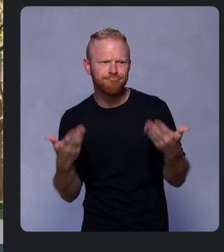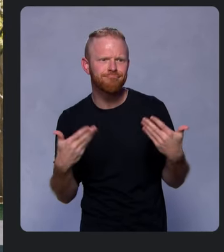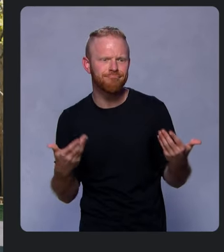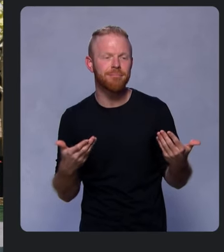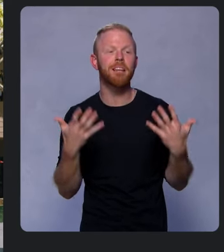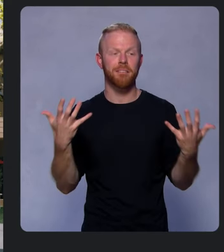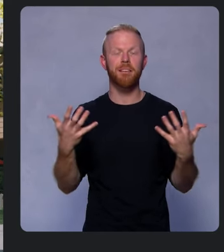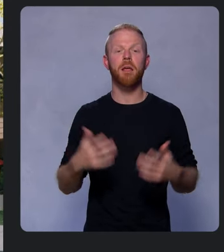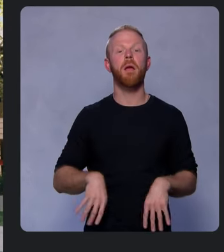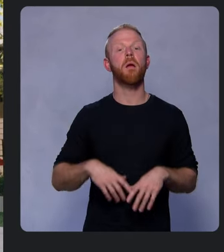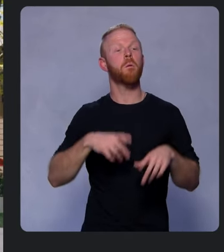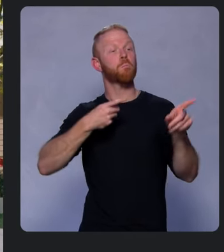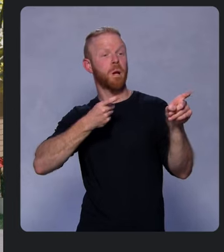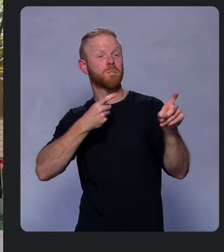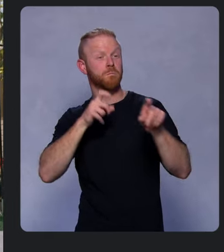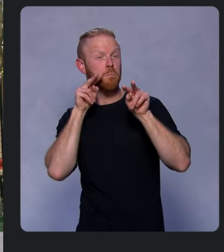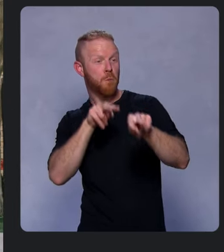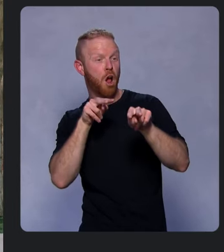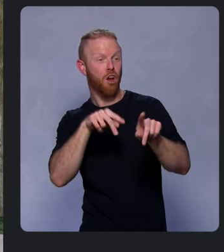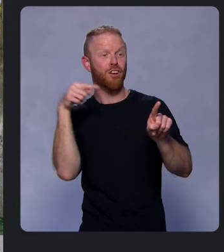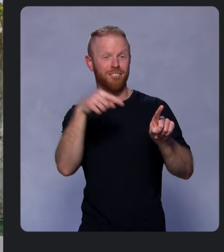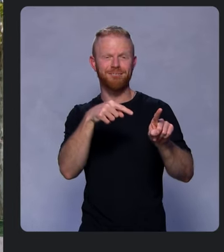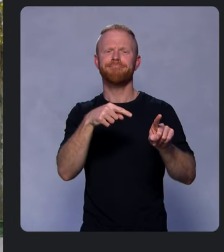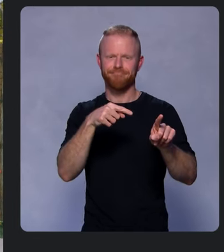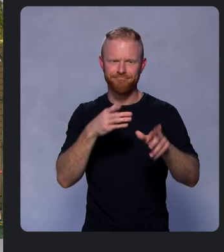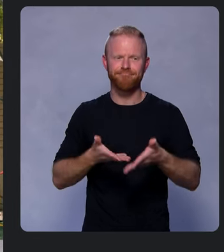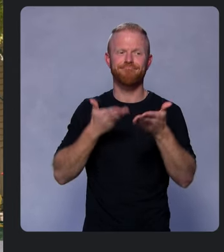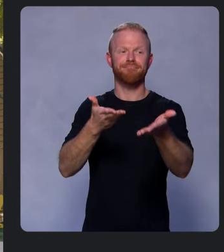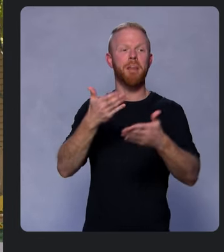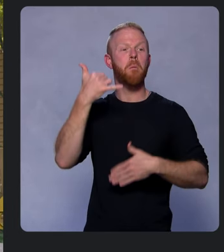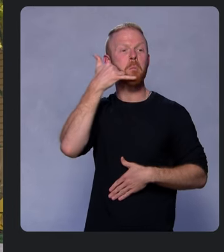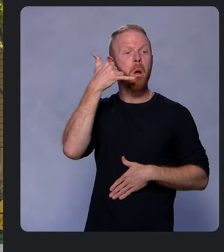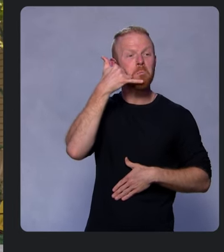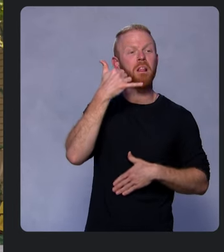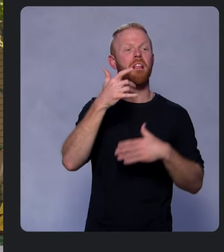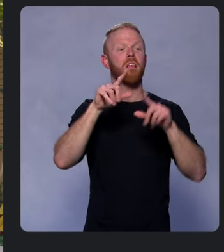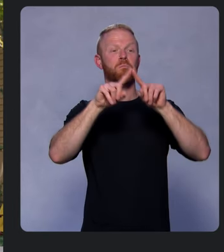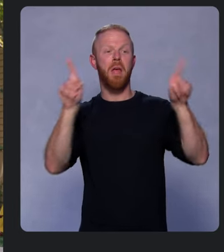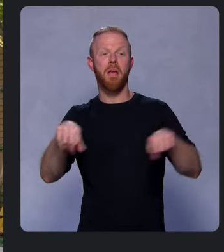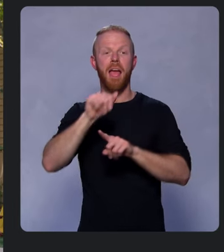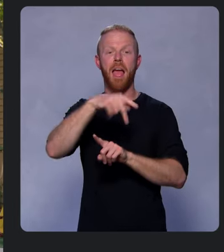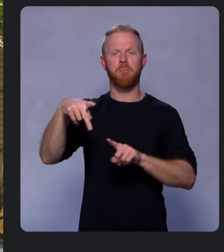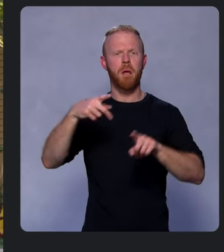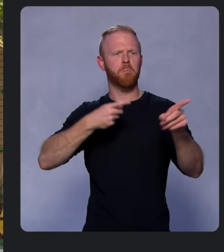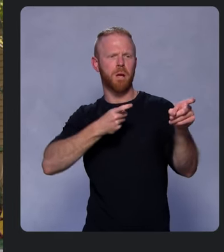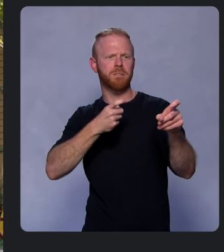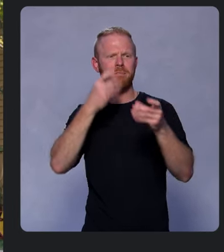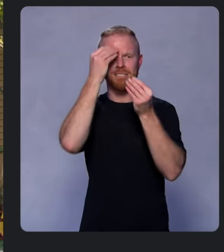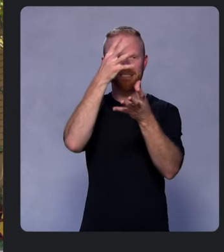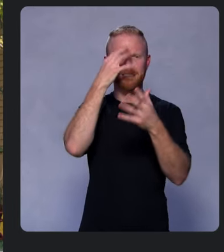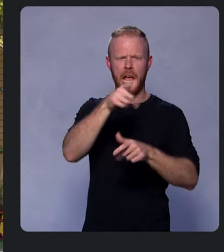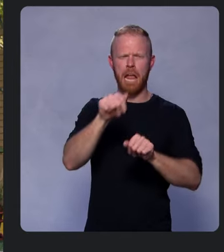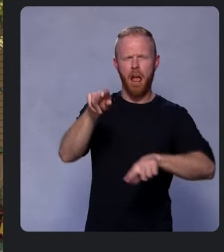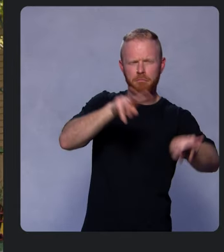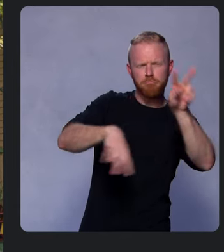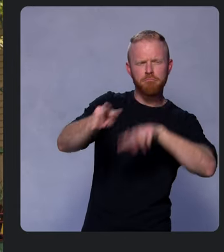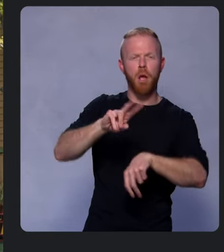presents mobile and web performance data so you know exactly how users are experiencing your app from their point of